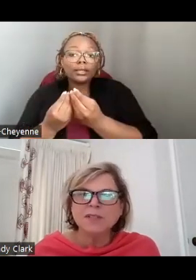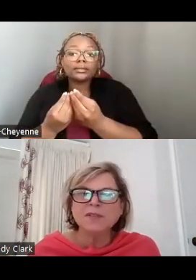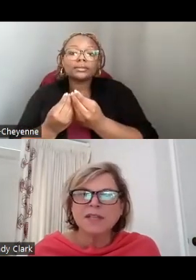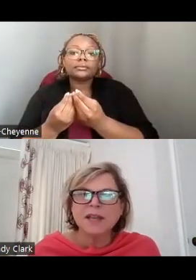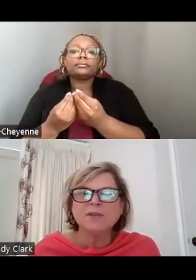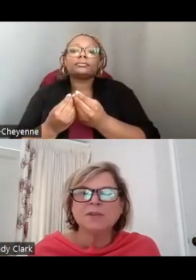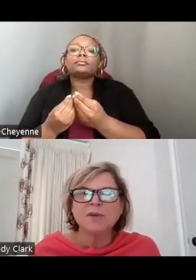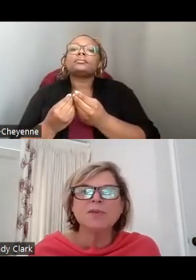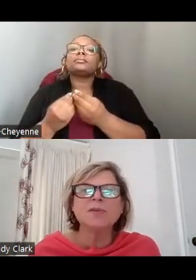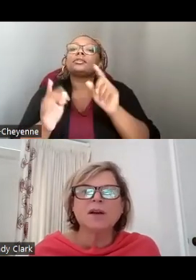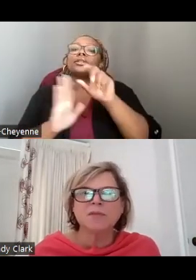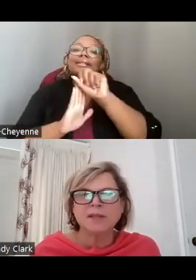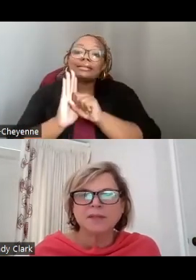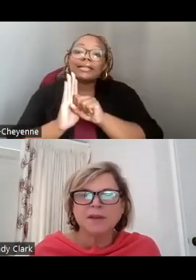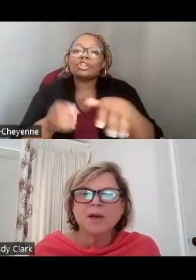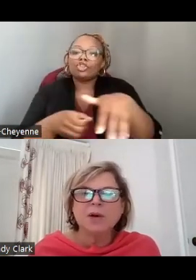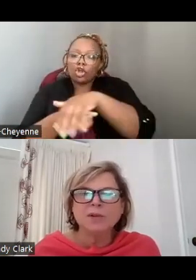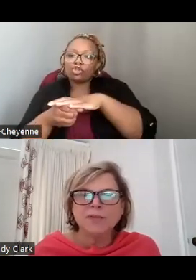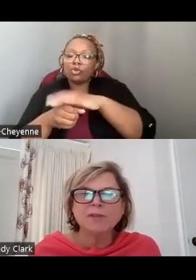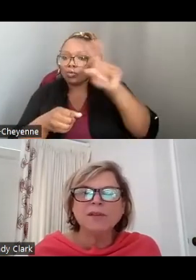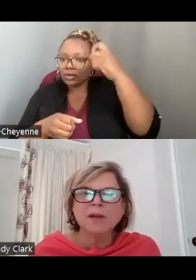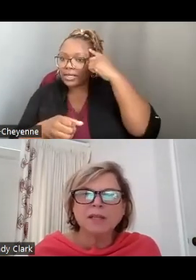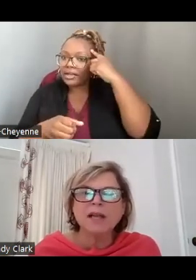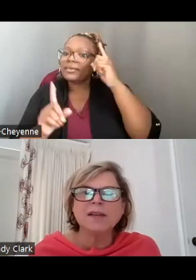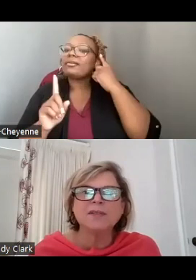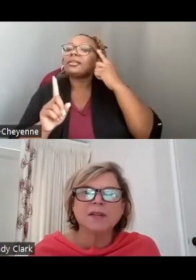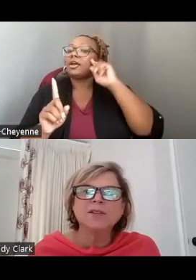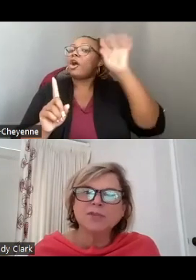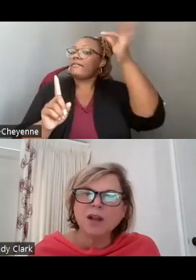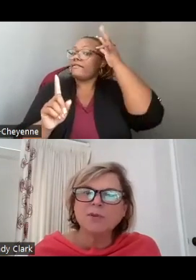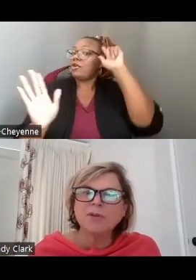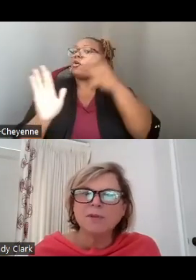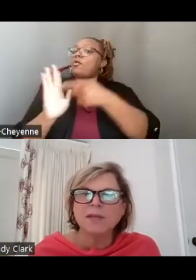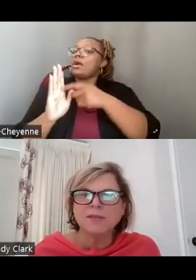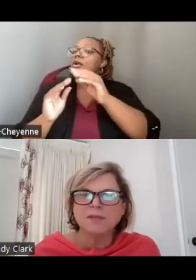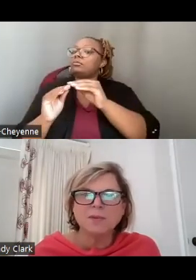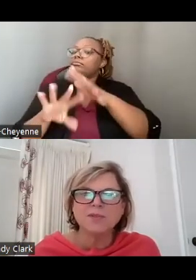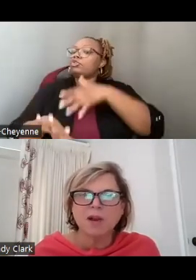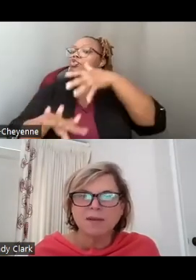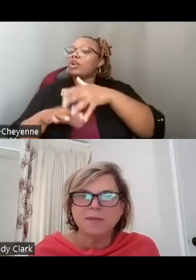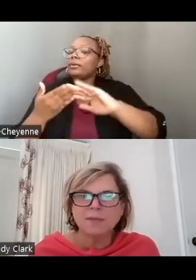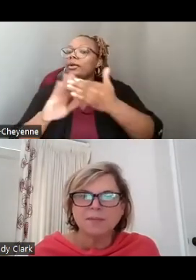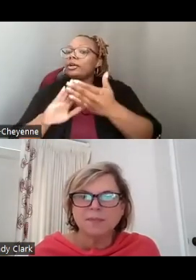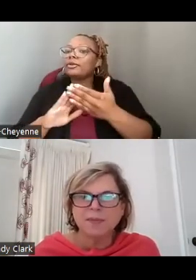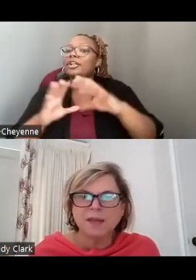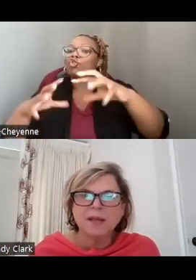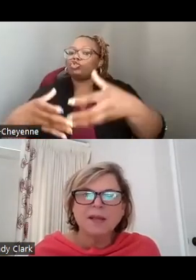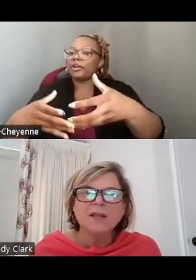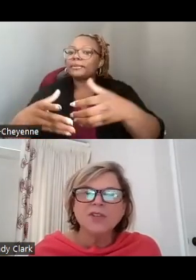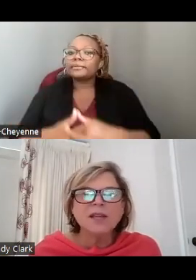UNITS OF STATE OR LOCAL GOVERNMENTS, OR FEDERALLY RECOGNIZED TRIBAL COMMUNITIES OR TRIBES.